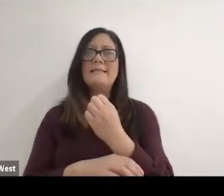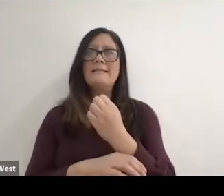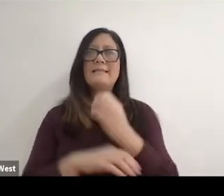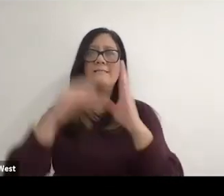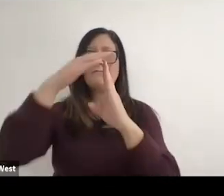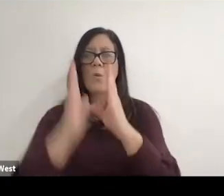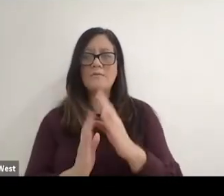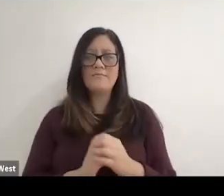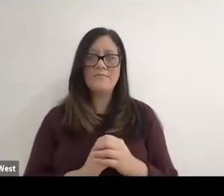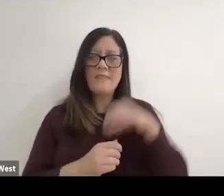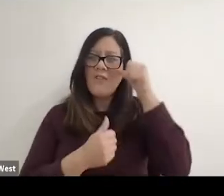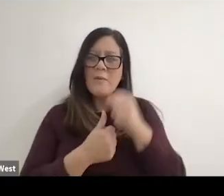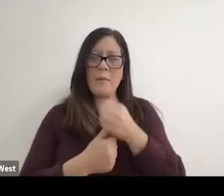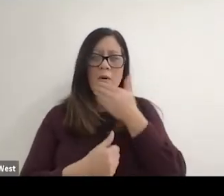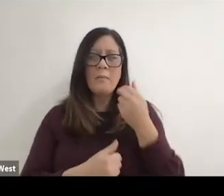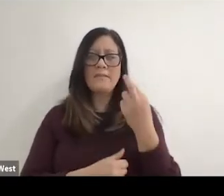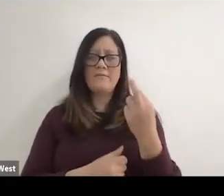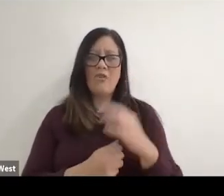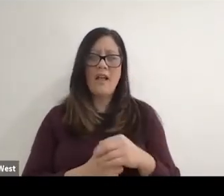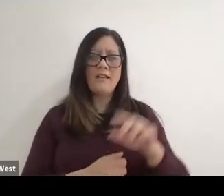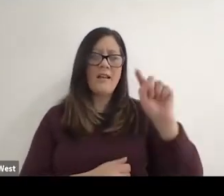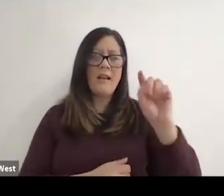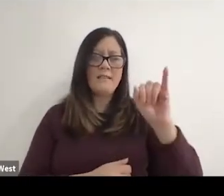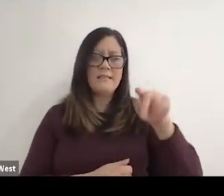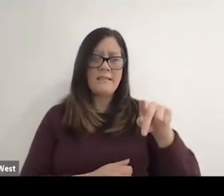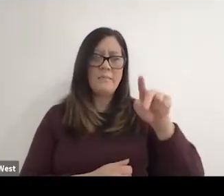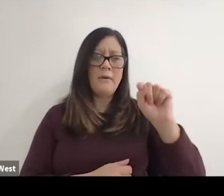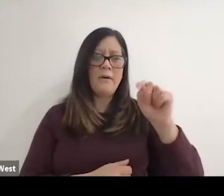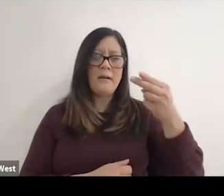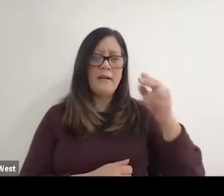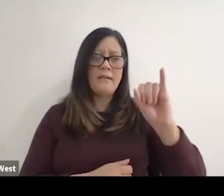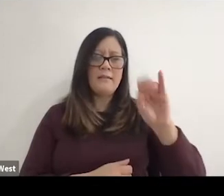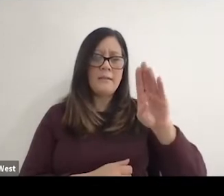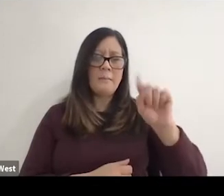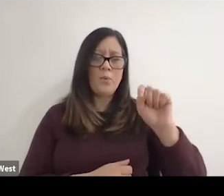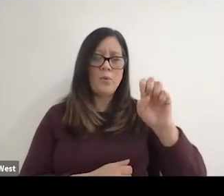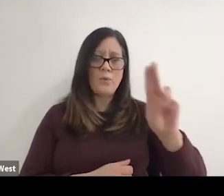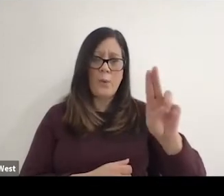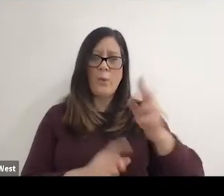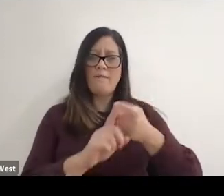And I remember my very best friend Tip Thibuteau again from Boston, who was interviewed on the